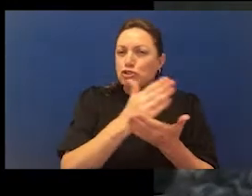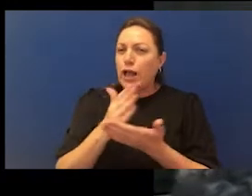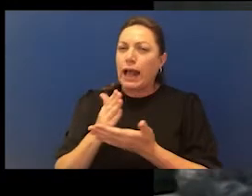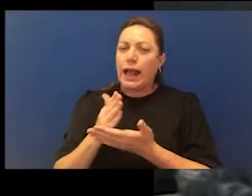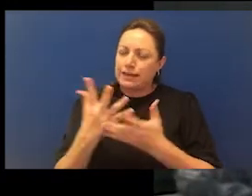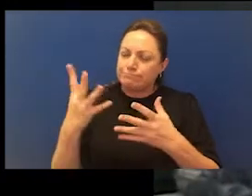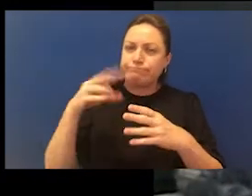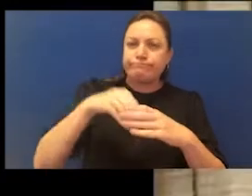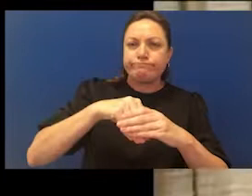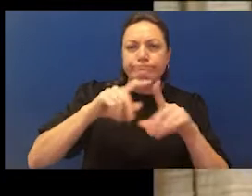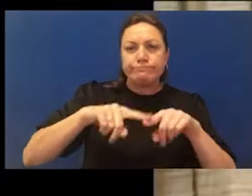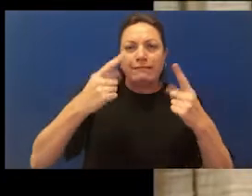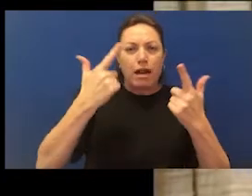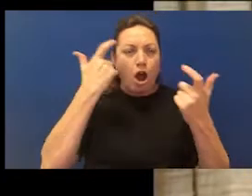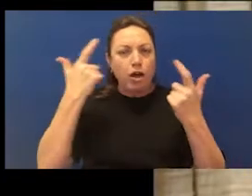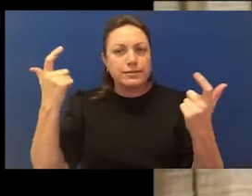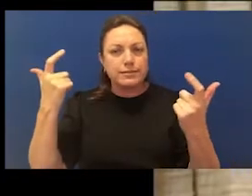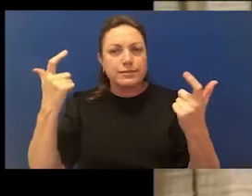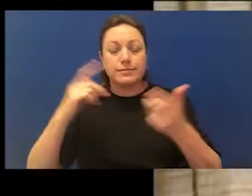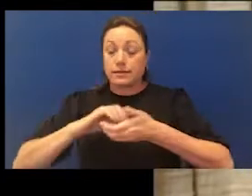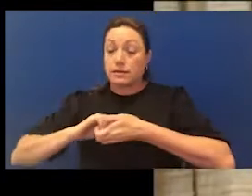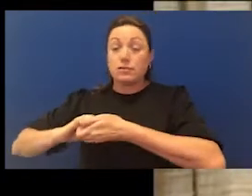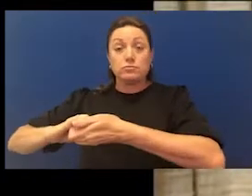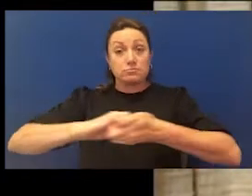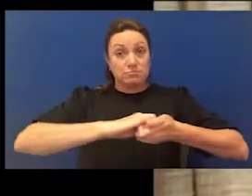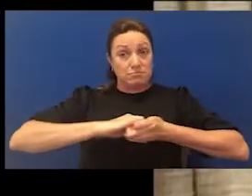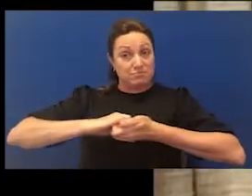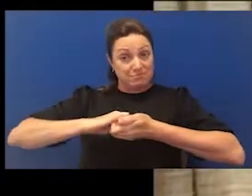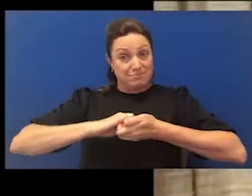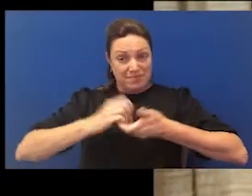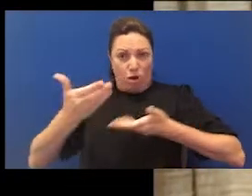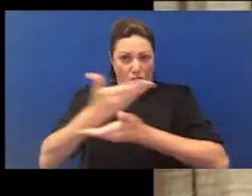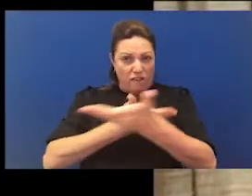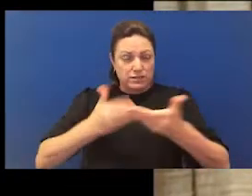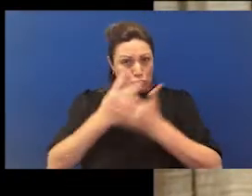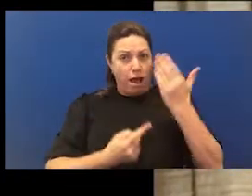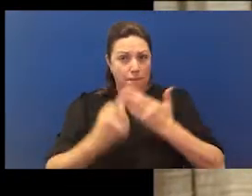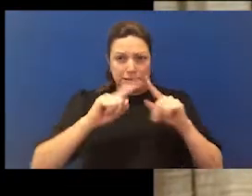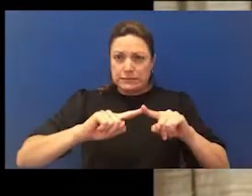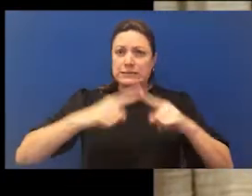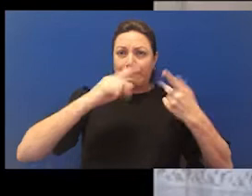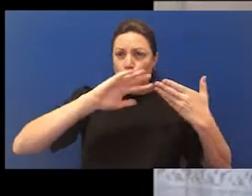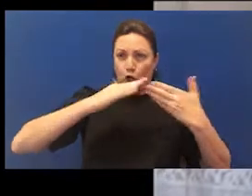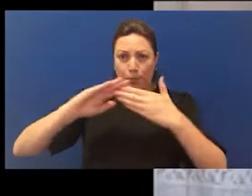conversation about reconciliation was happening within communities. And so to reflect that and to respect that Elaine,